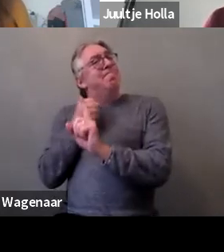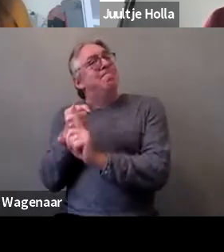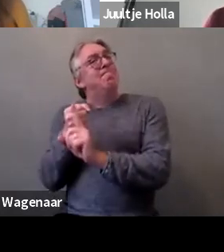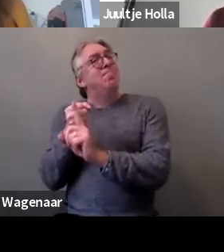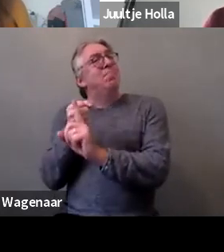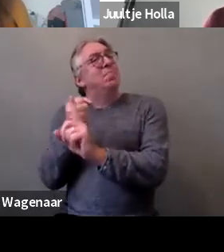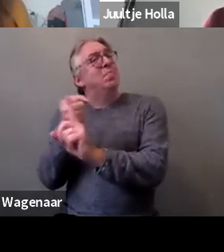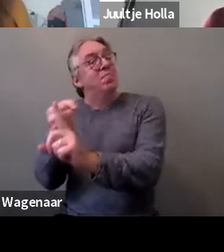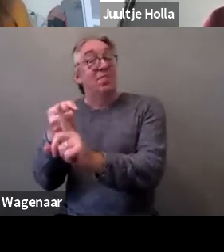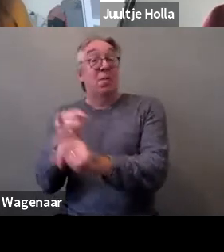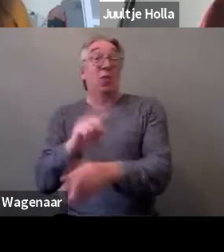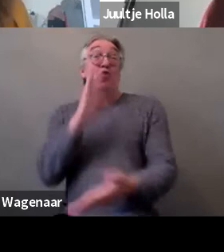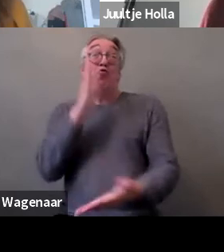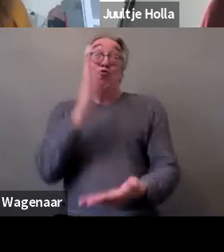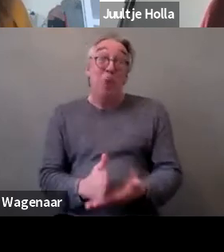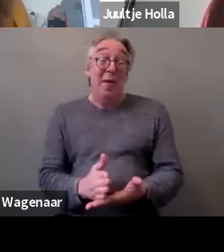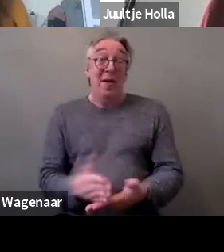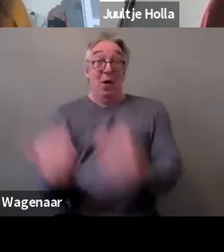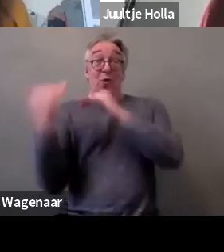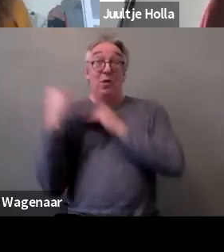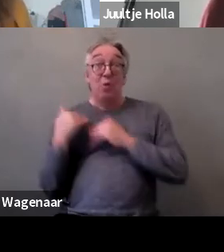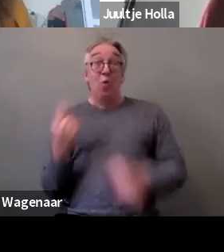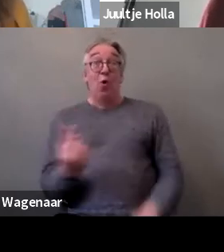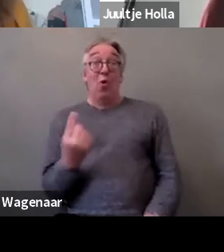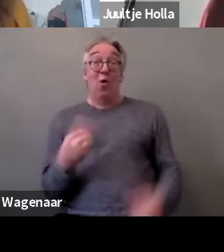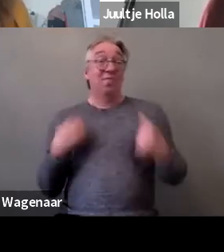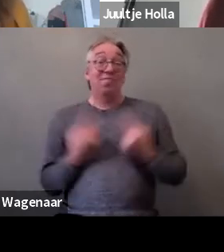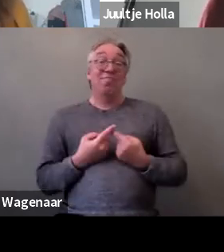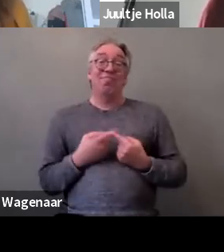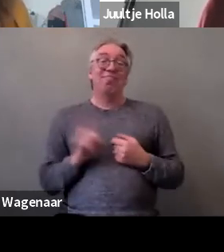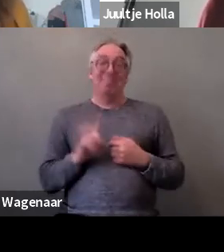it's States that are accountable for women to achieve their rights.